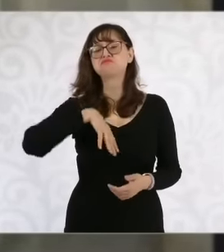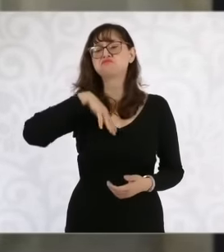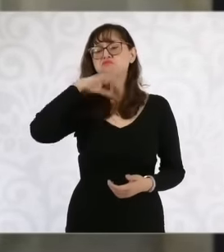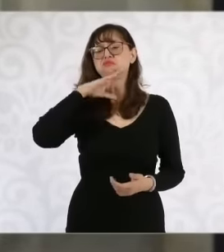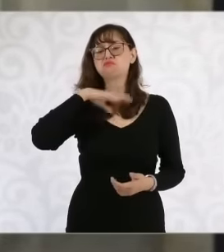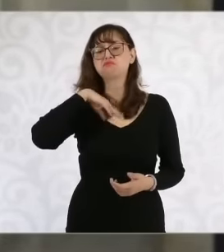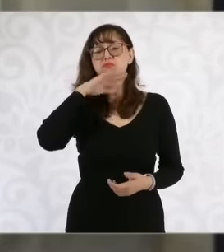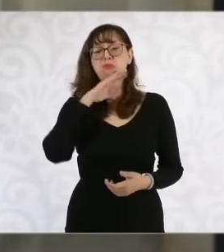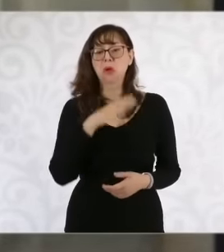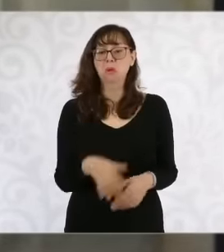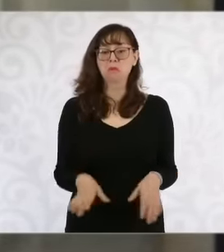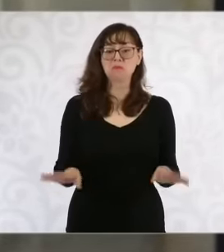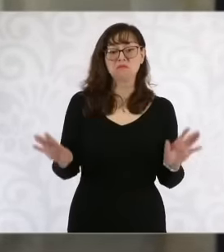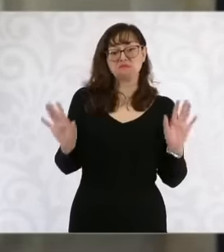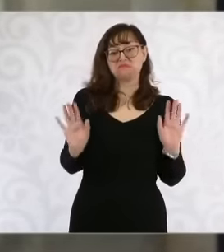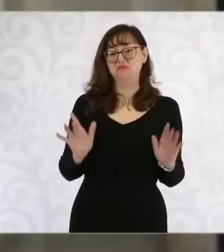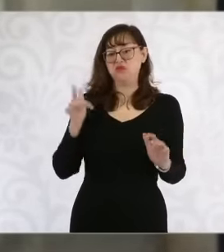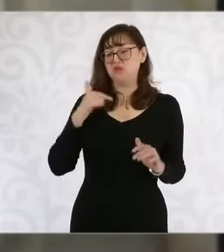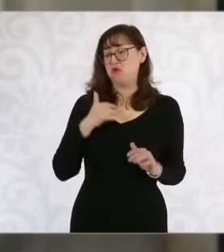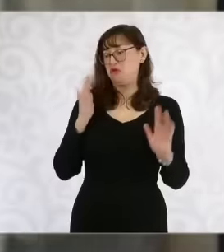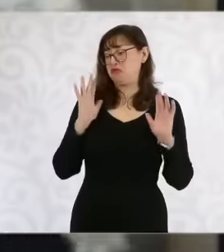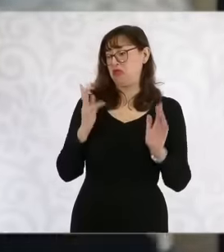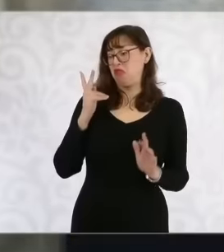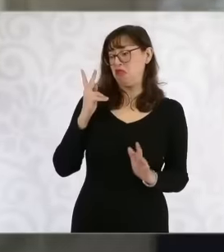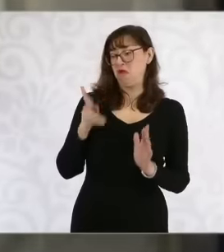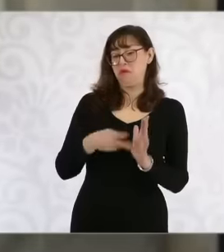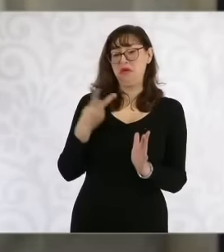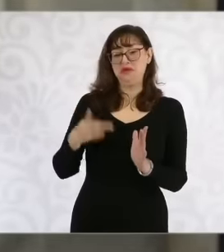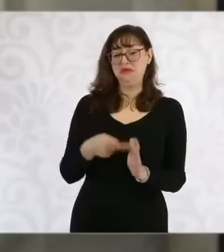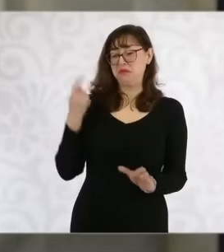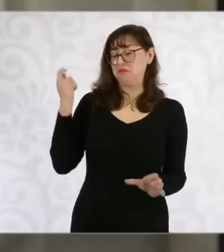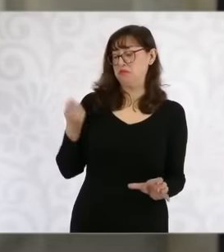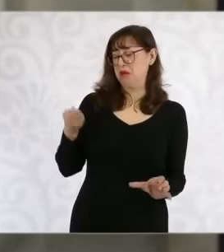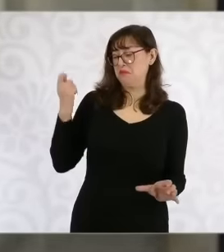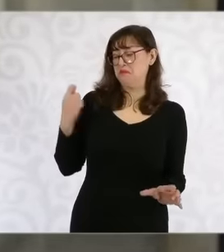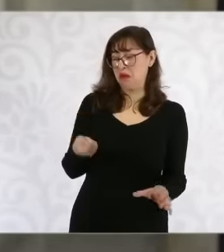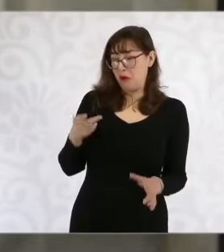and he says well since I have already been sentenced twice I cannot be judged on the same